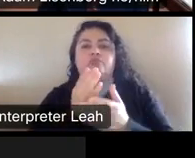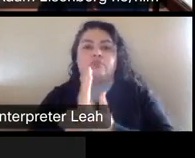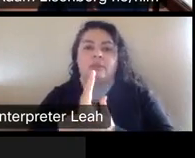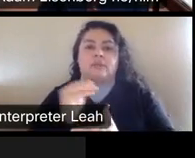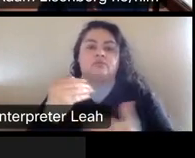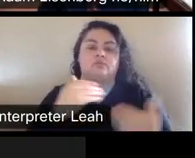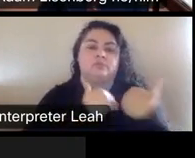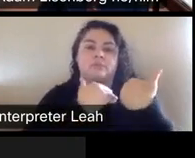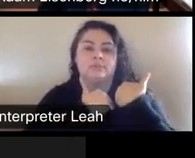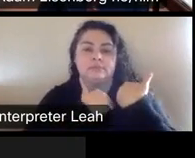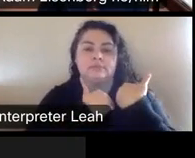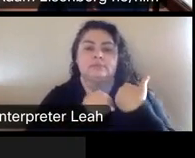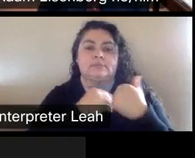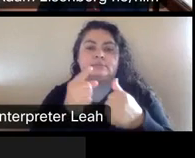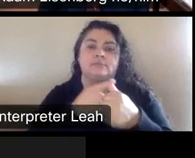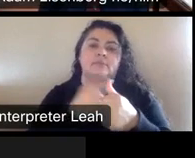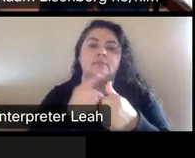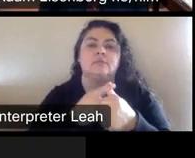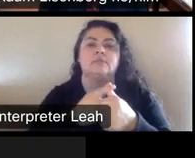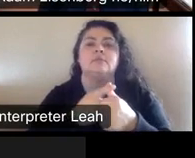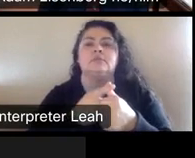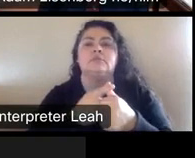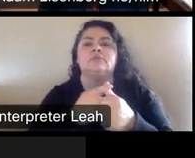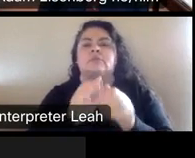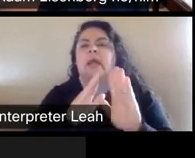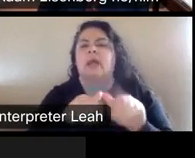Uh, 1st, we're gonna do a little bit of housekeeping. Um.